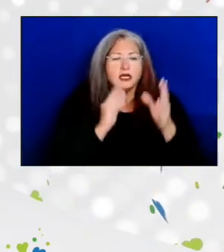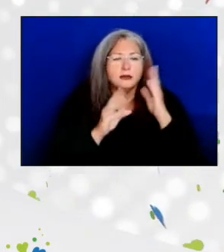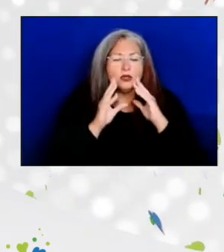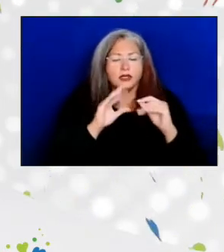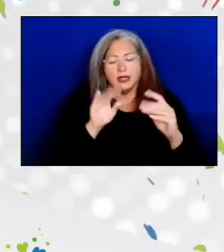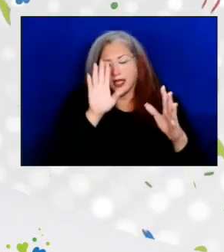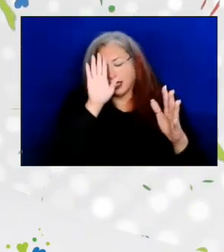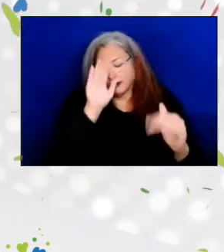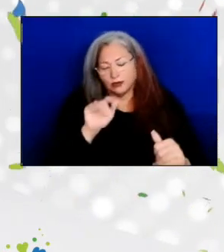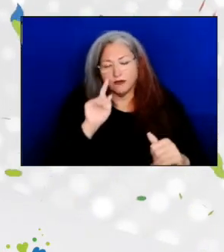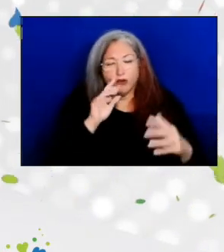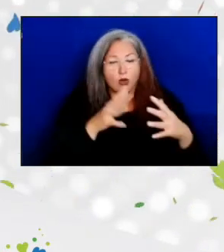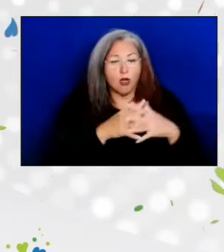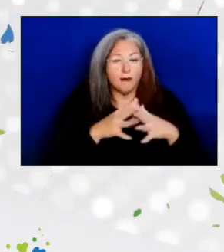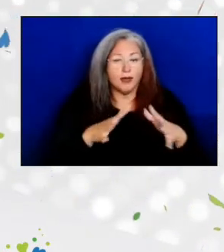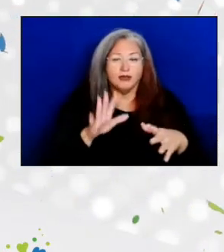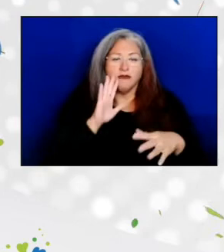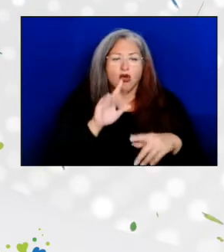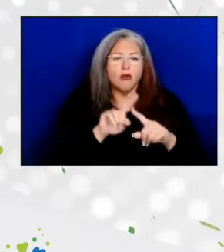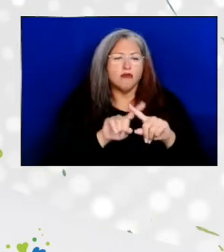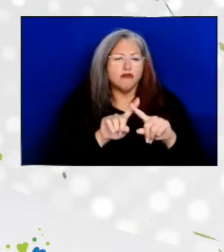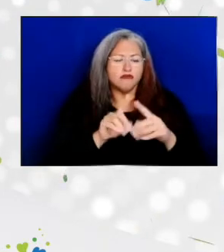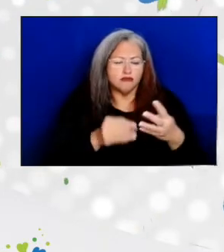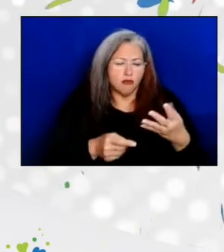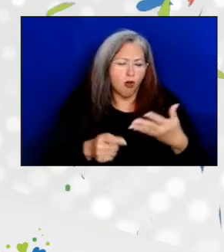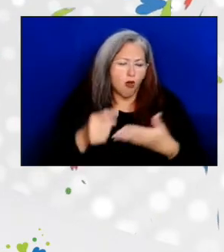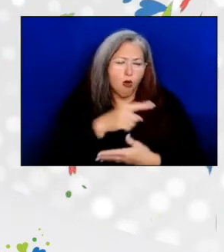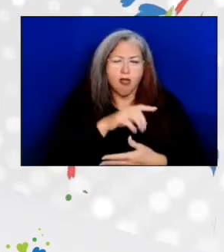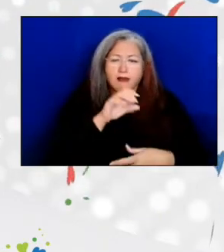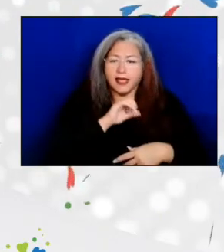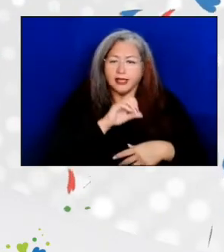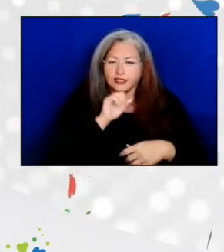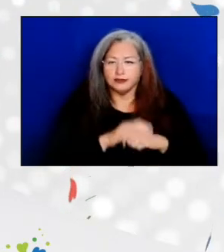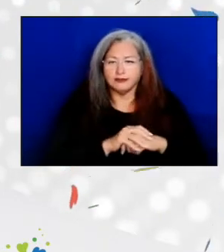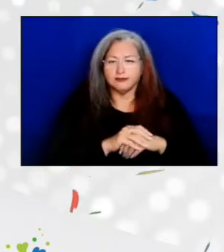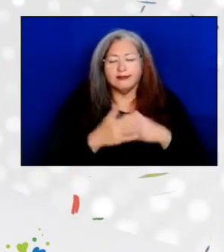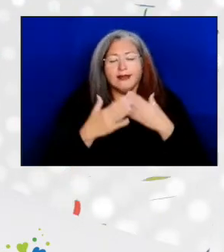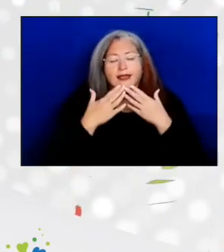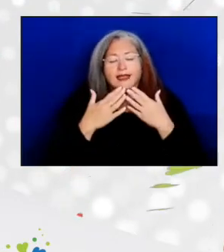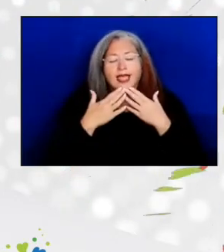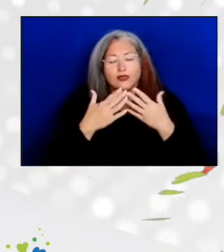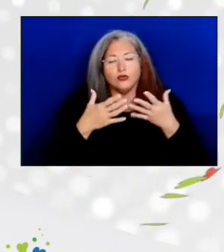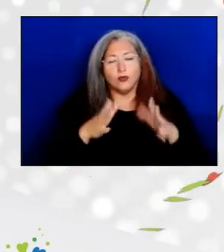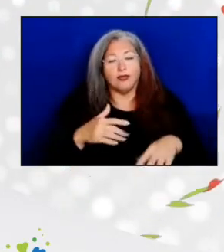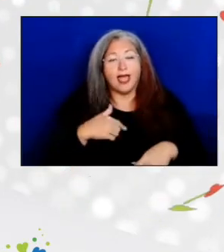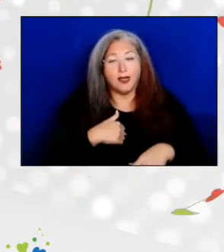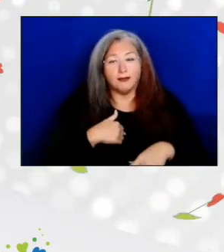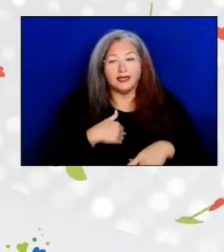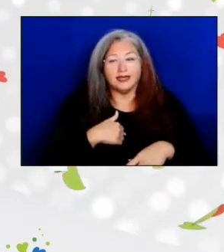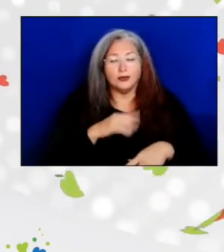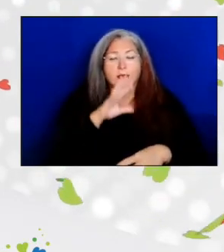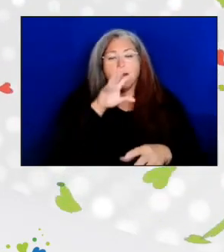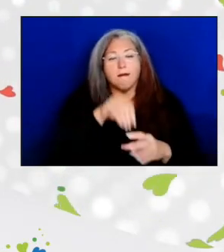of Americans of all ages. Thank you all for allowing me to be part